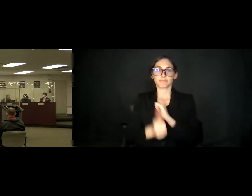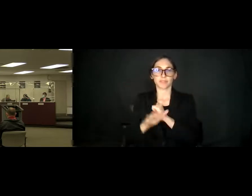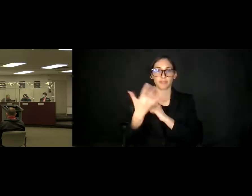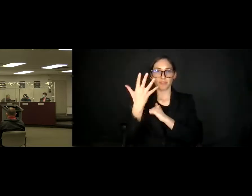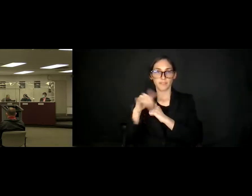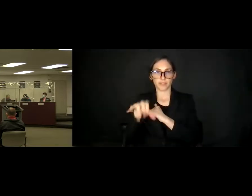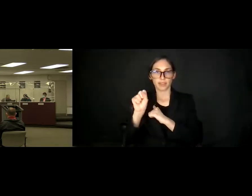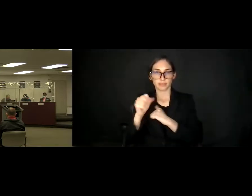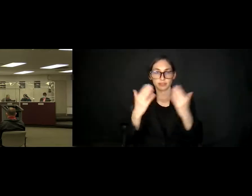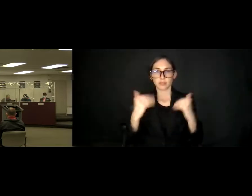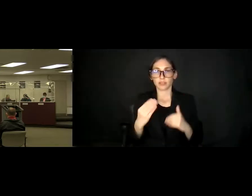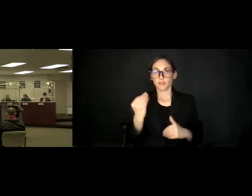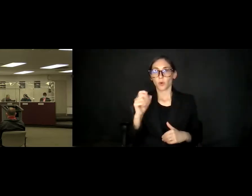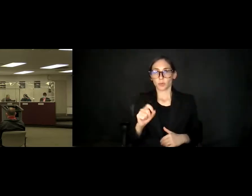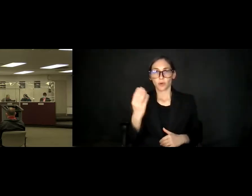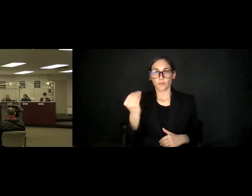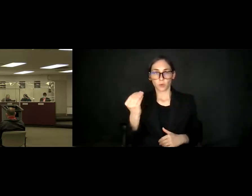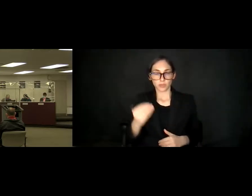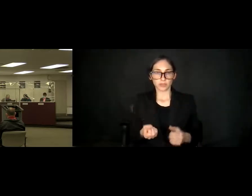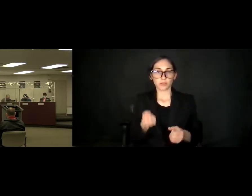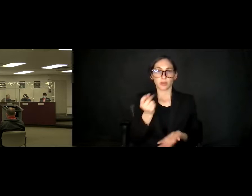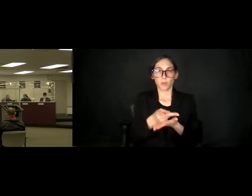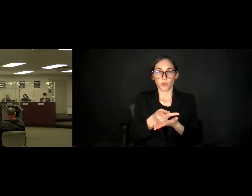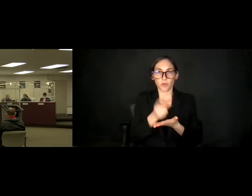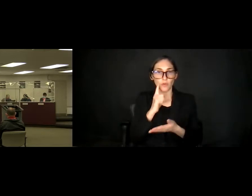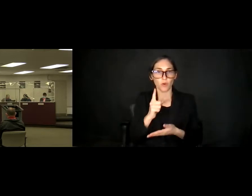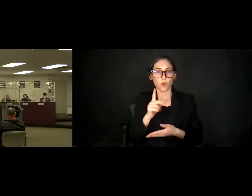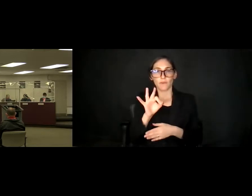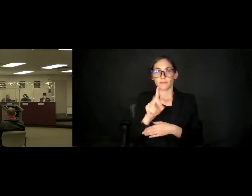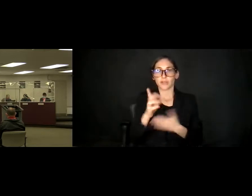Item 14.14 Approval of Amendment to Field Services Contract - General Conditions